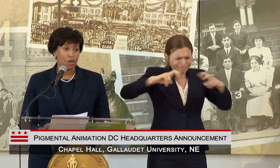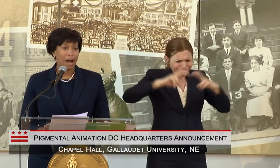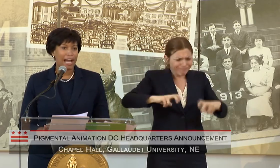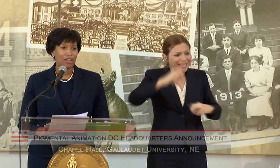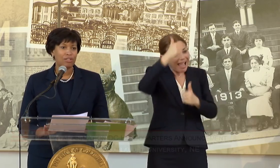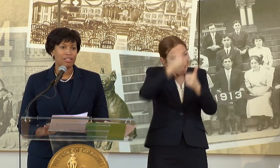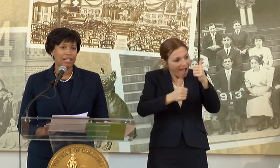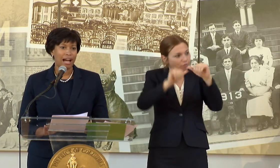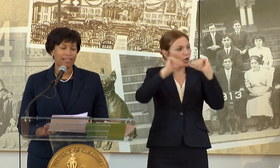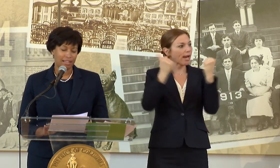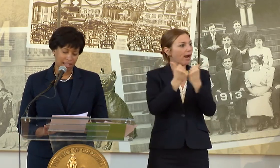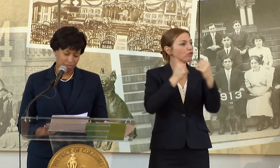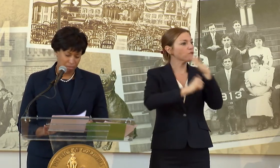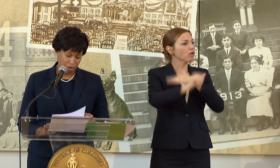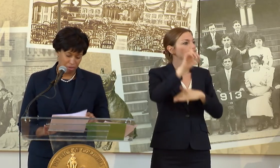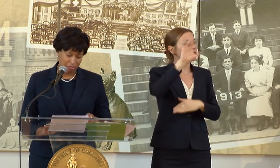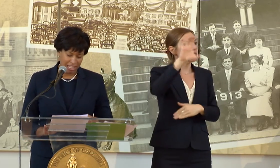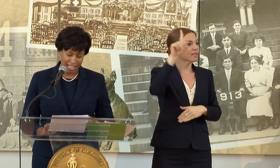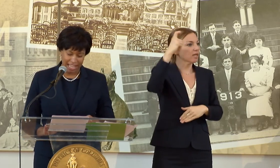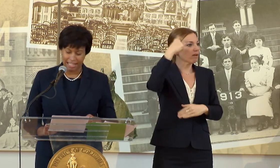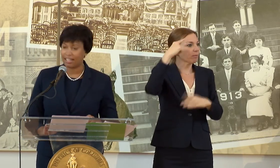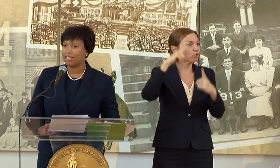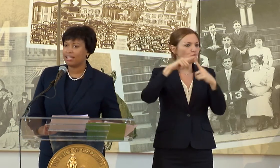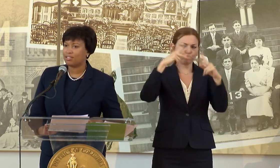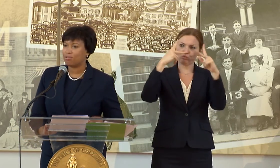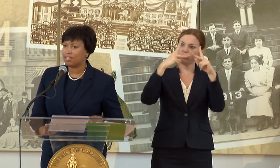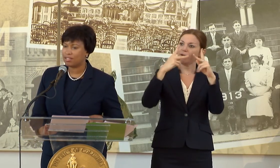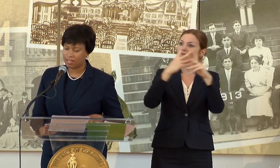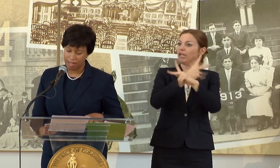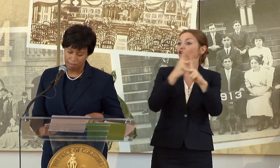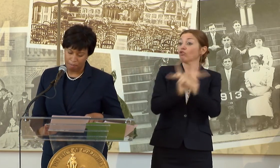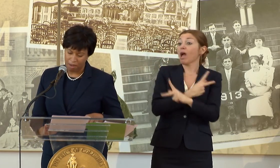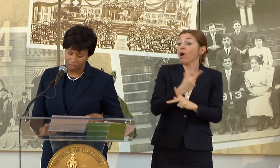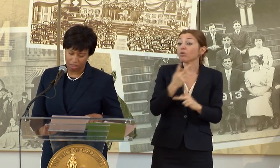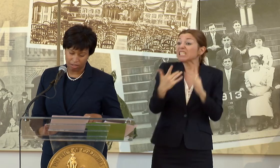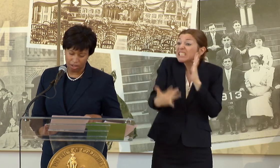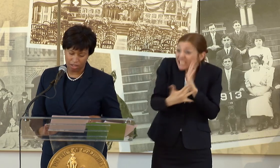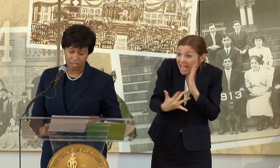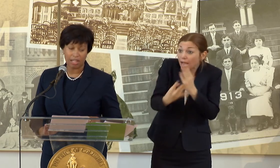SO I COULD NOT THINK OF A MORE FITTING END TO THIS MONTH-LONG